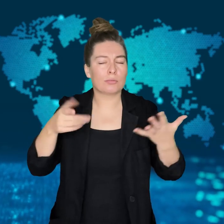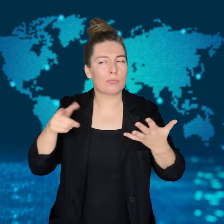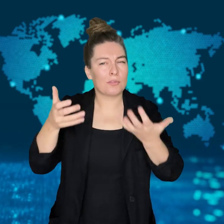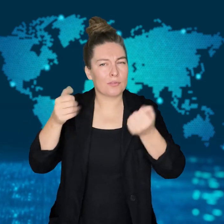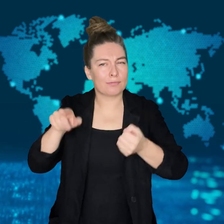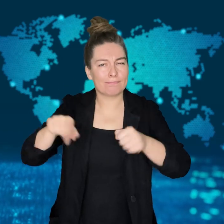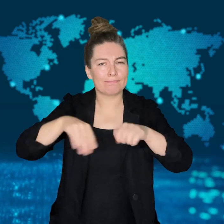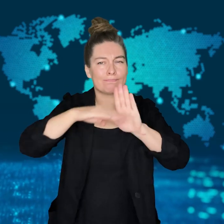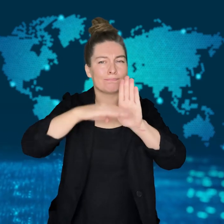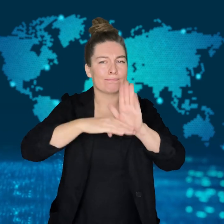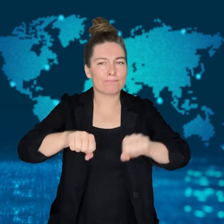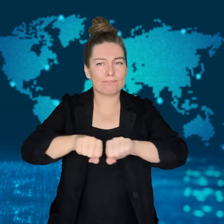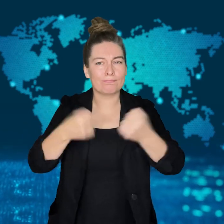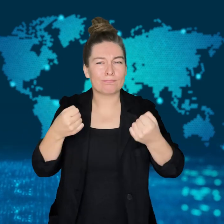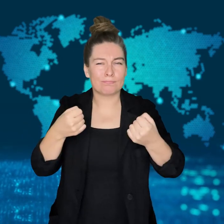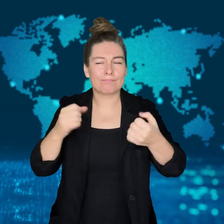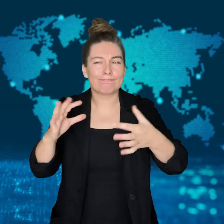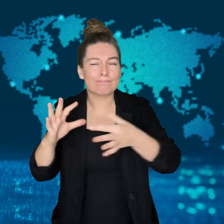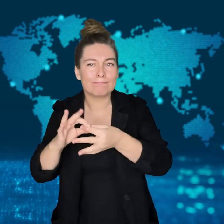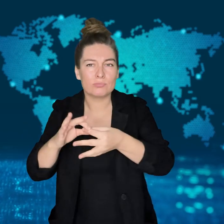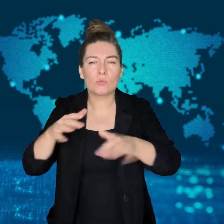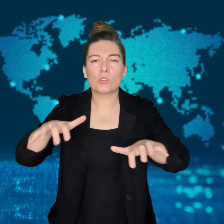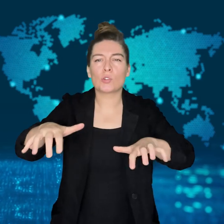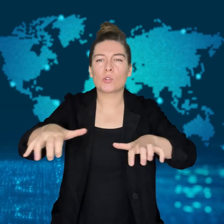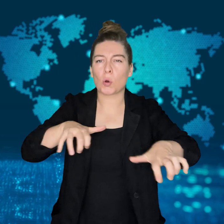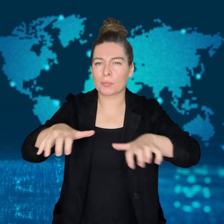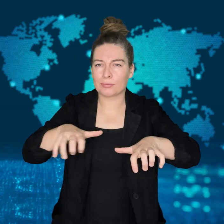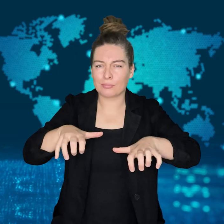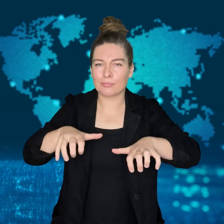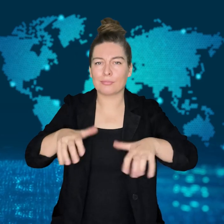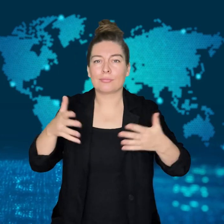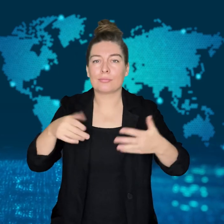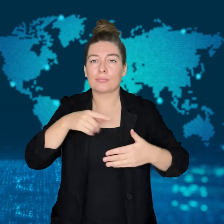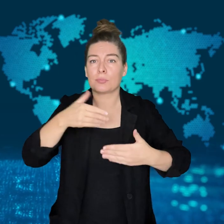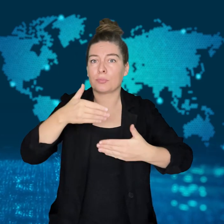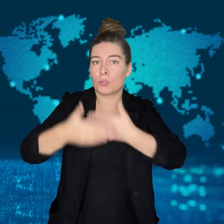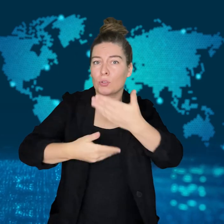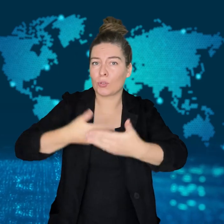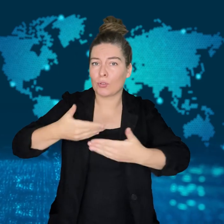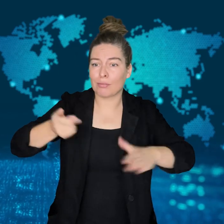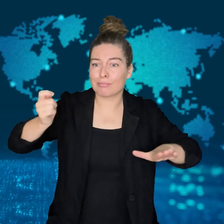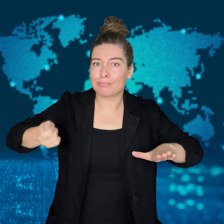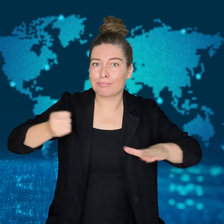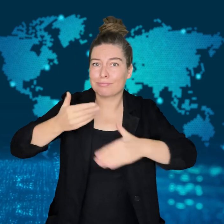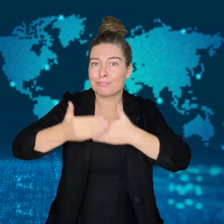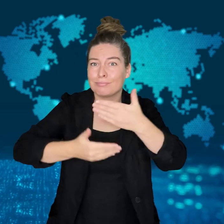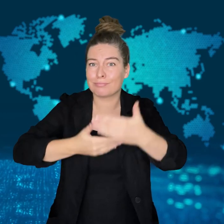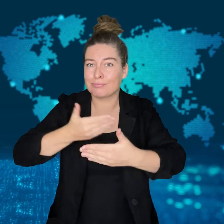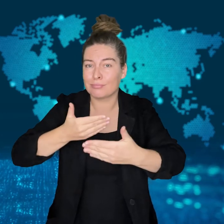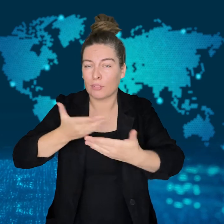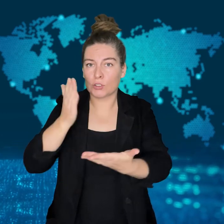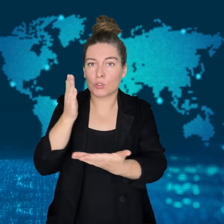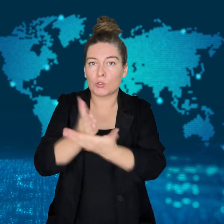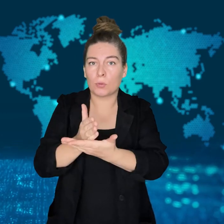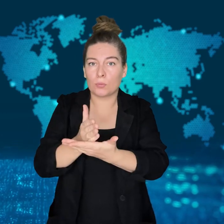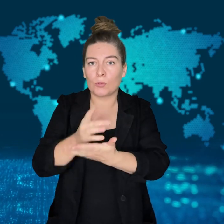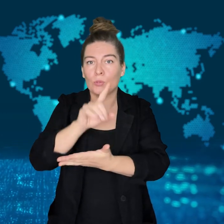The trial had been on pause due to a state of emergency that was declared